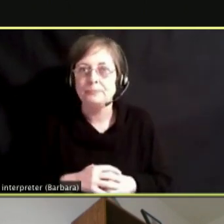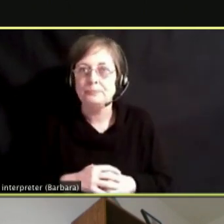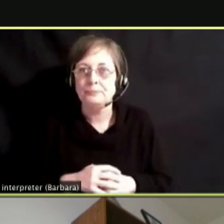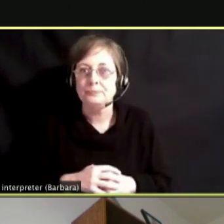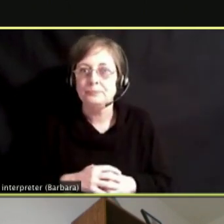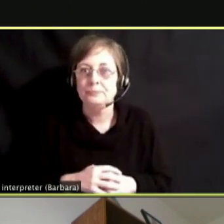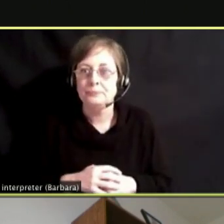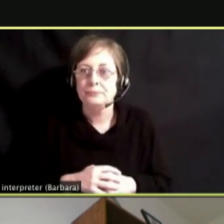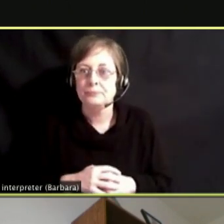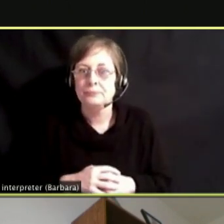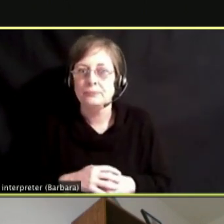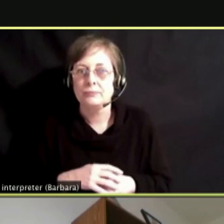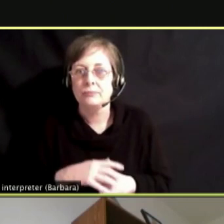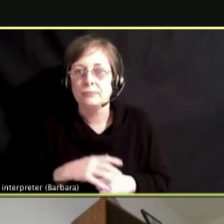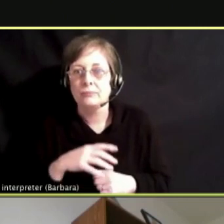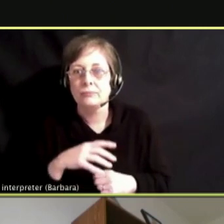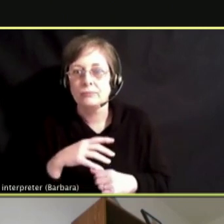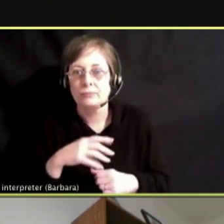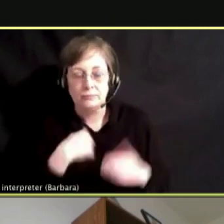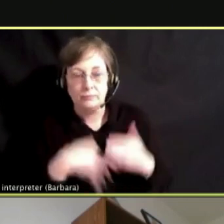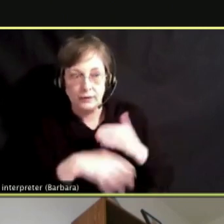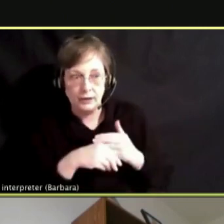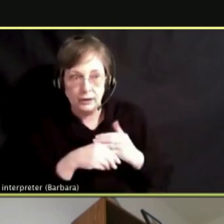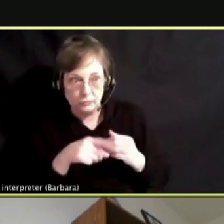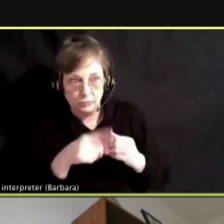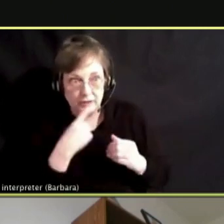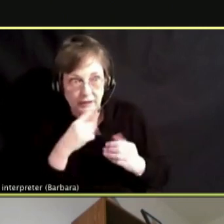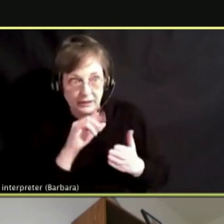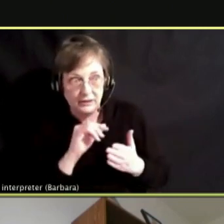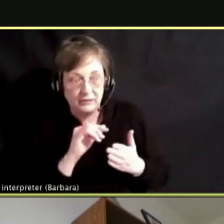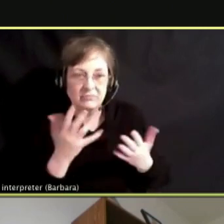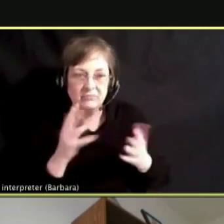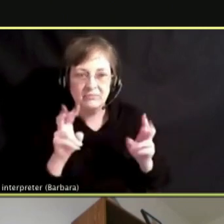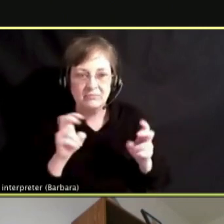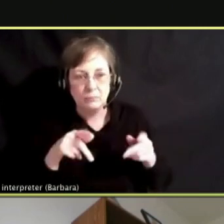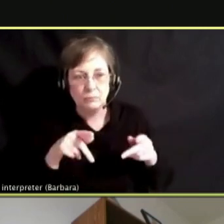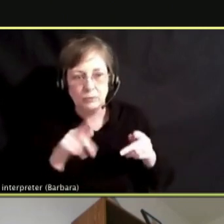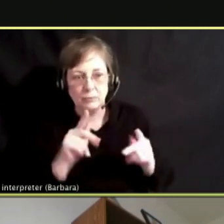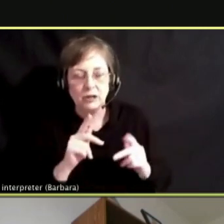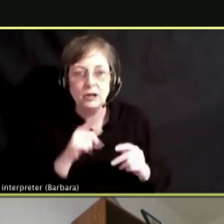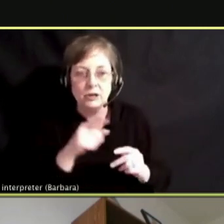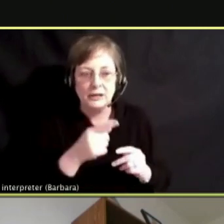WOULD YOU SAY IT IS KIND OF A PERMISSION THING ONCE THEY TAKE THAT STEP TO TRY THE